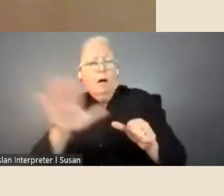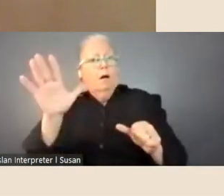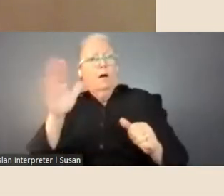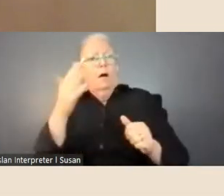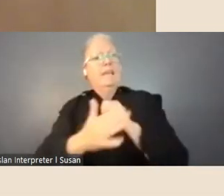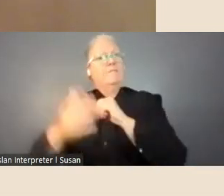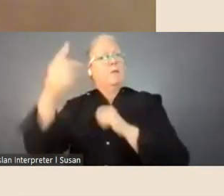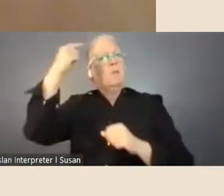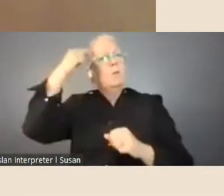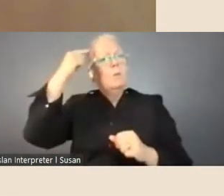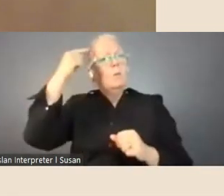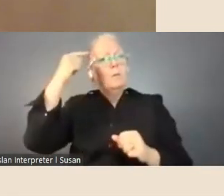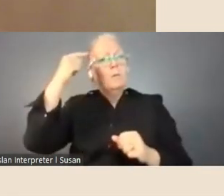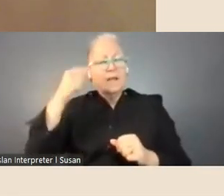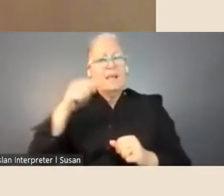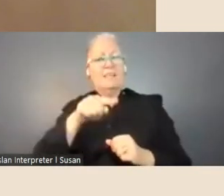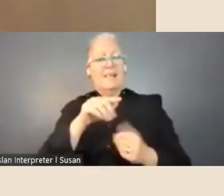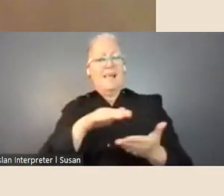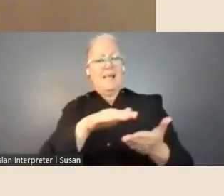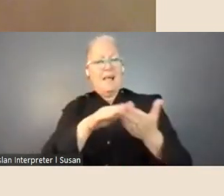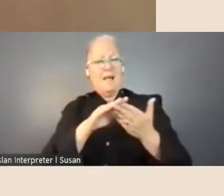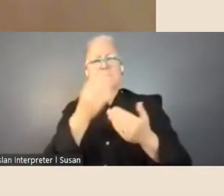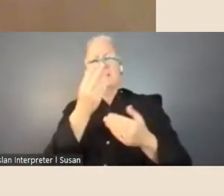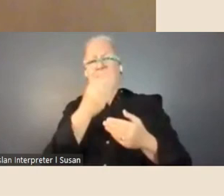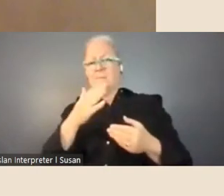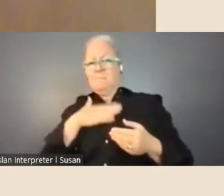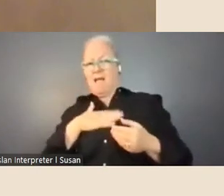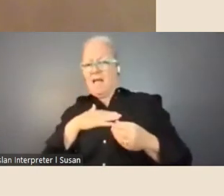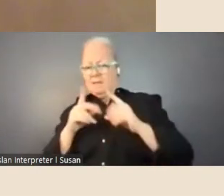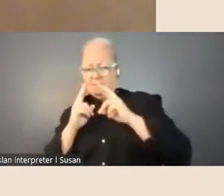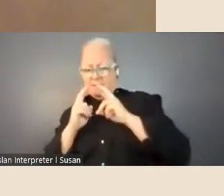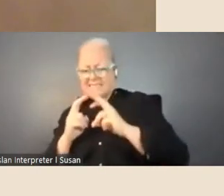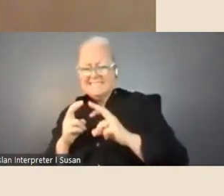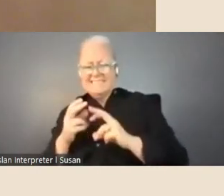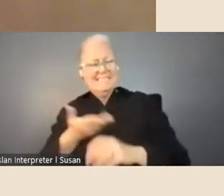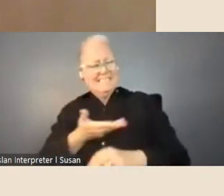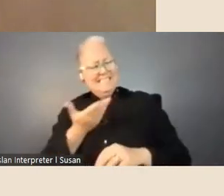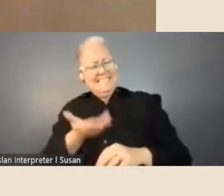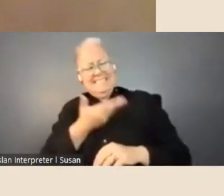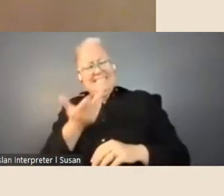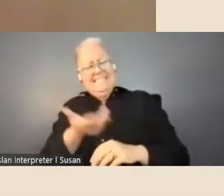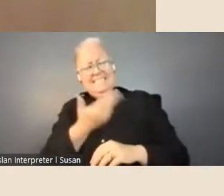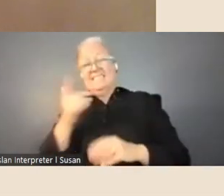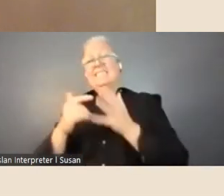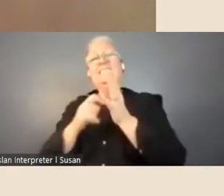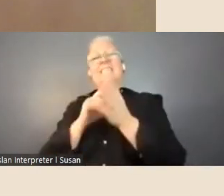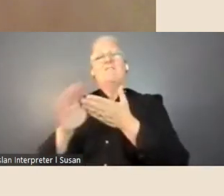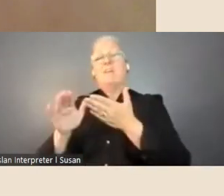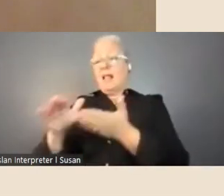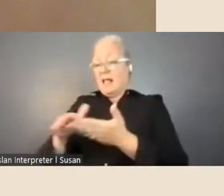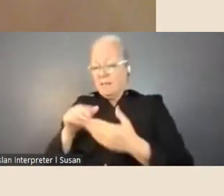solidified some of the research points that I was looking for, so Sarah was amazing with that.